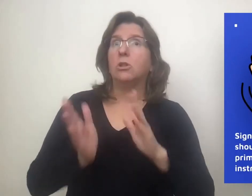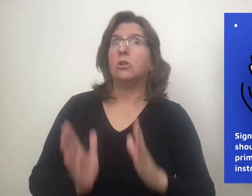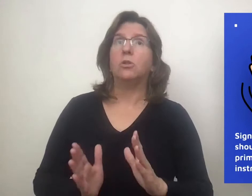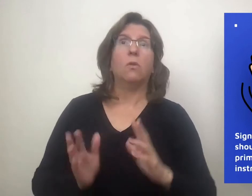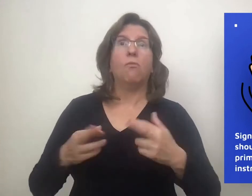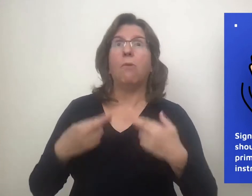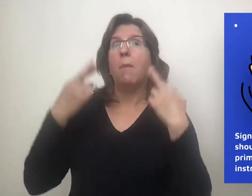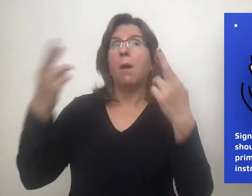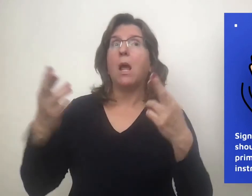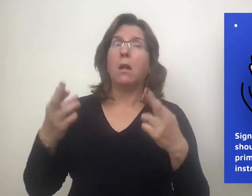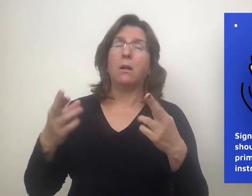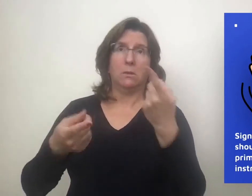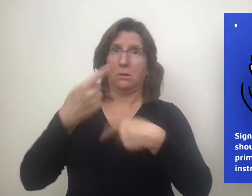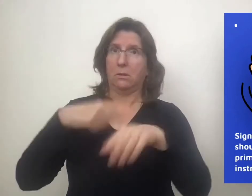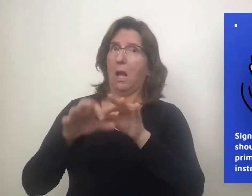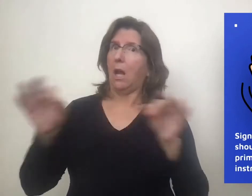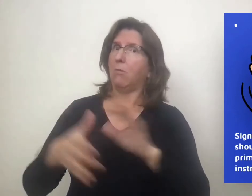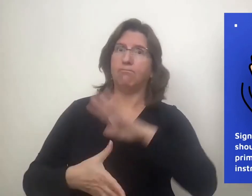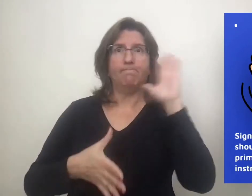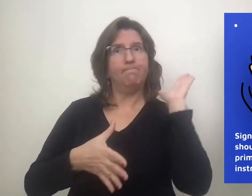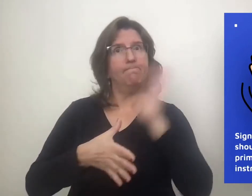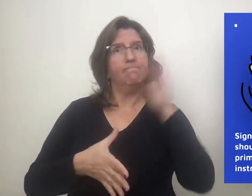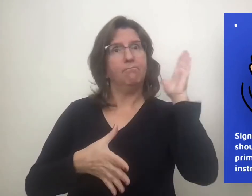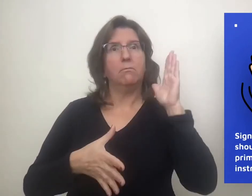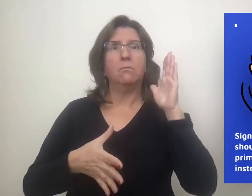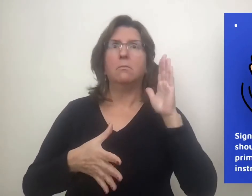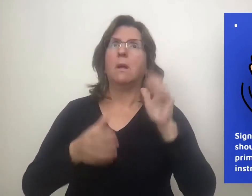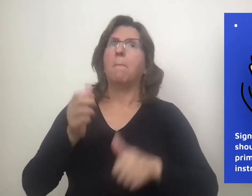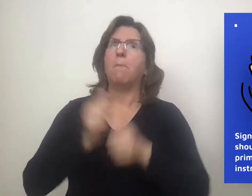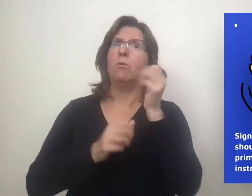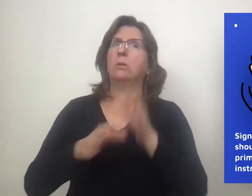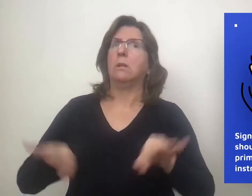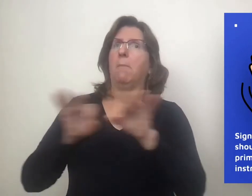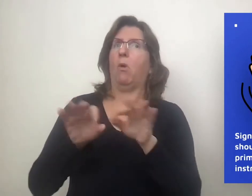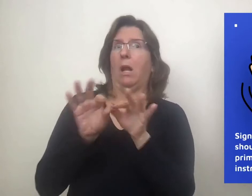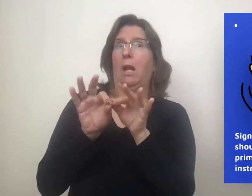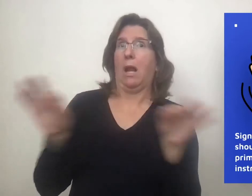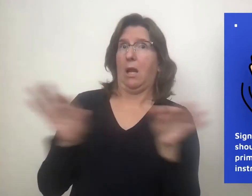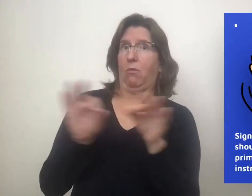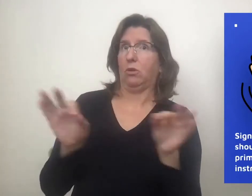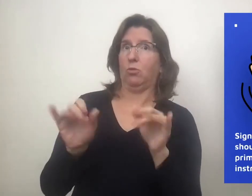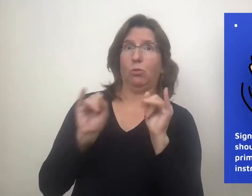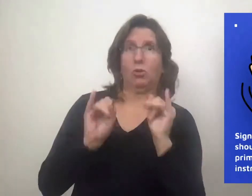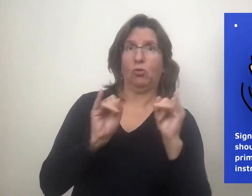Research has shown that sign language should be the primary language of instruction.